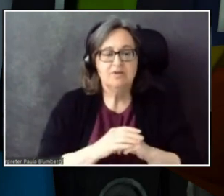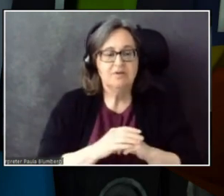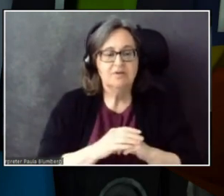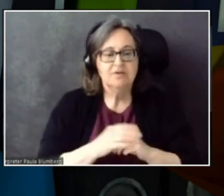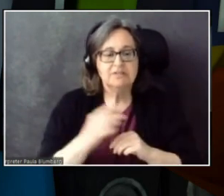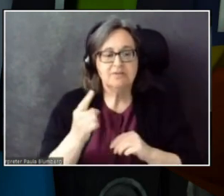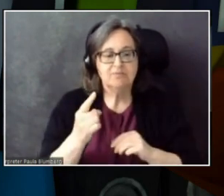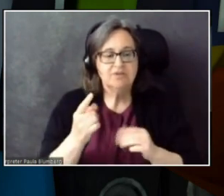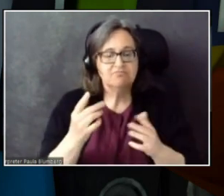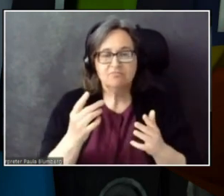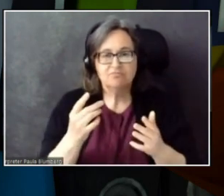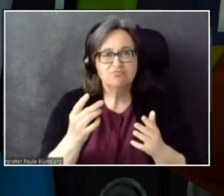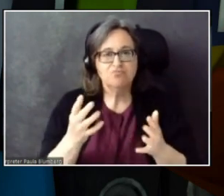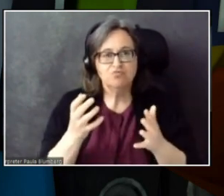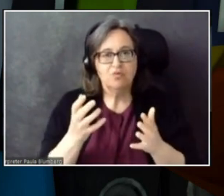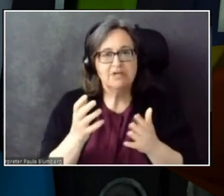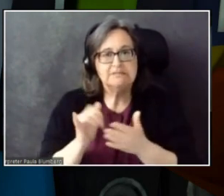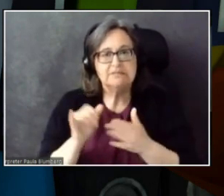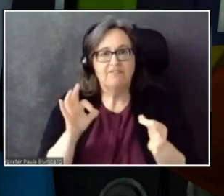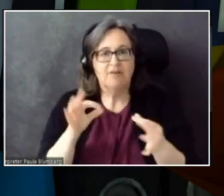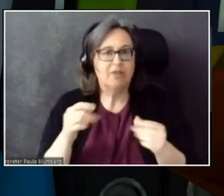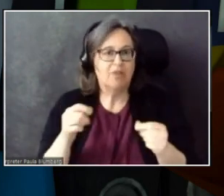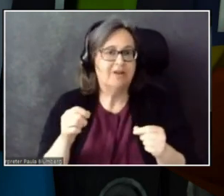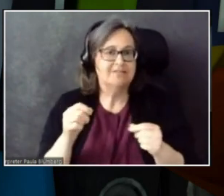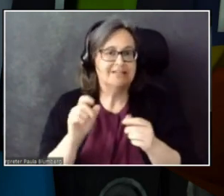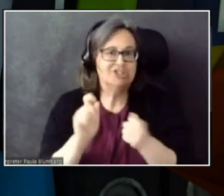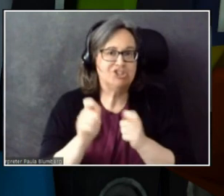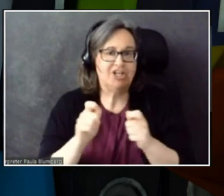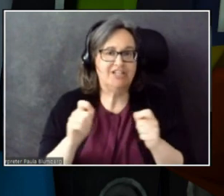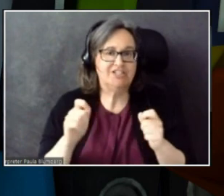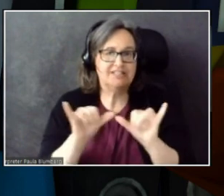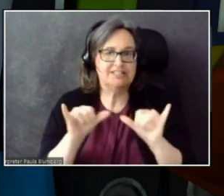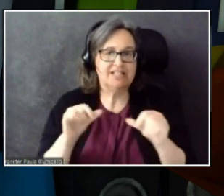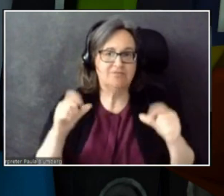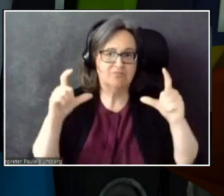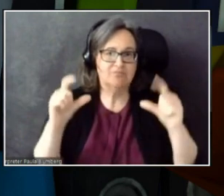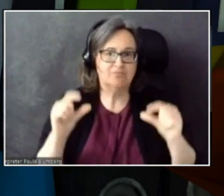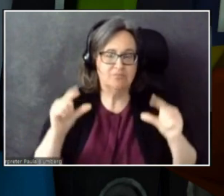Someone had that feedback. Is there any extra guidance on how they submit feedback?